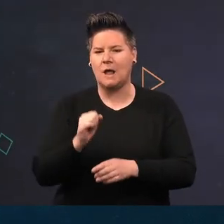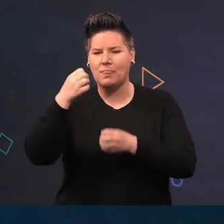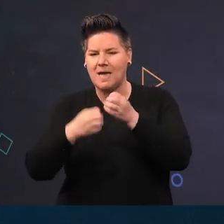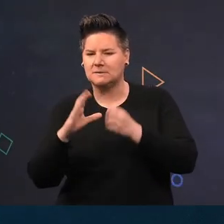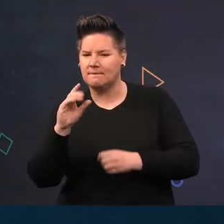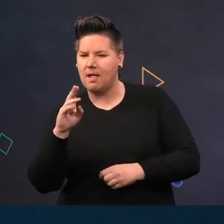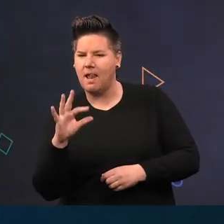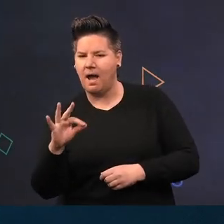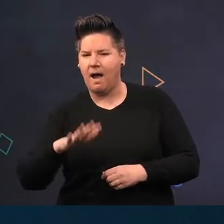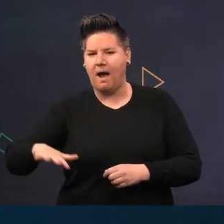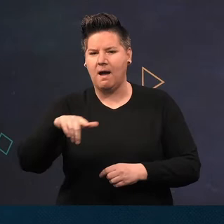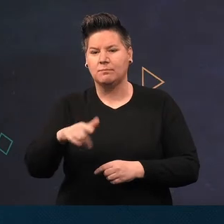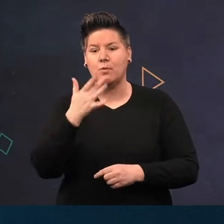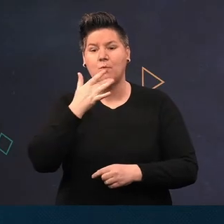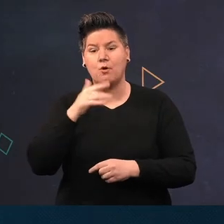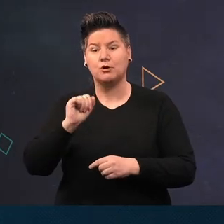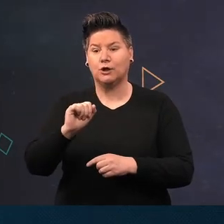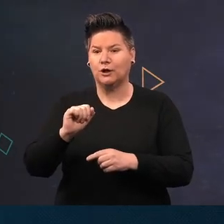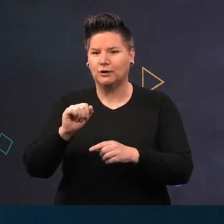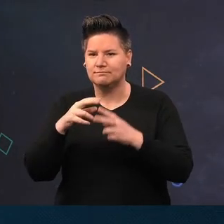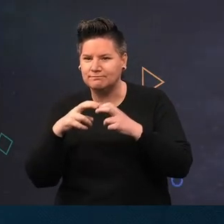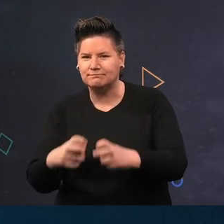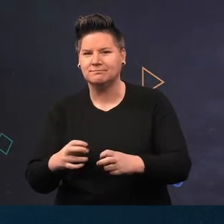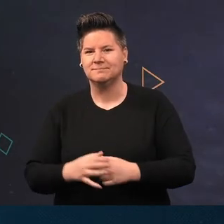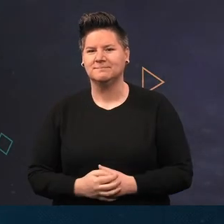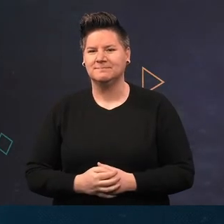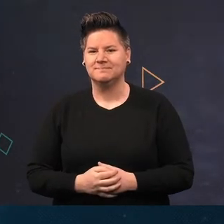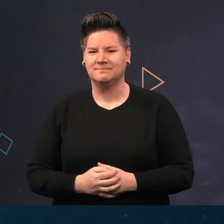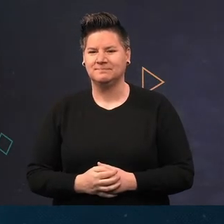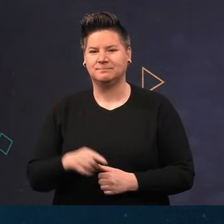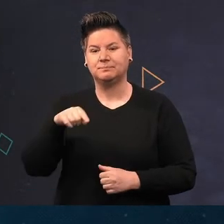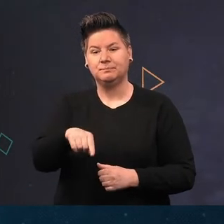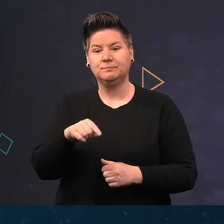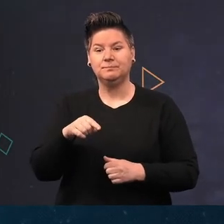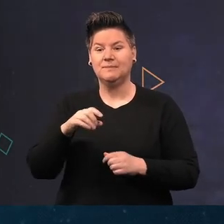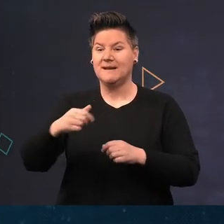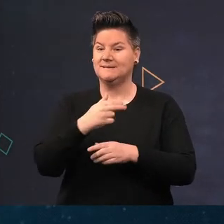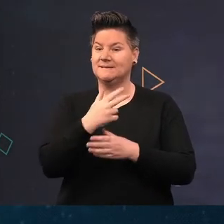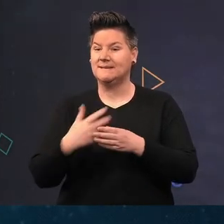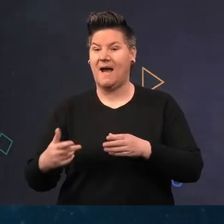the rest of the water body. The dive team dive under HSE commercial diving at work regulations